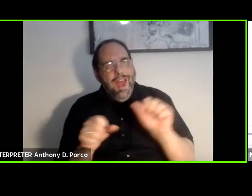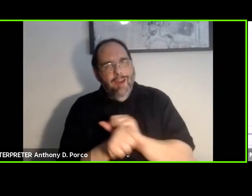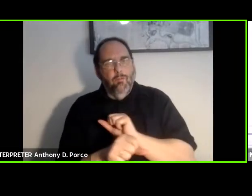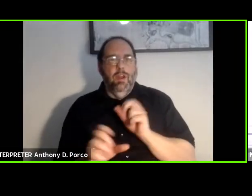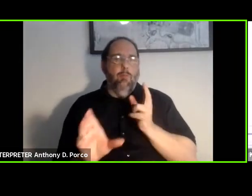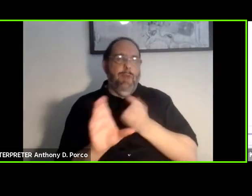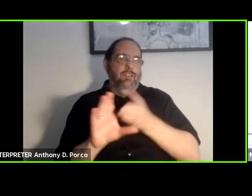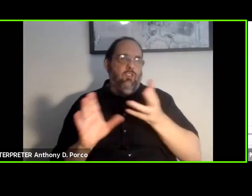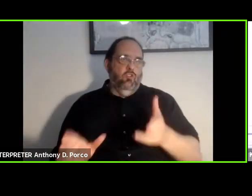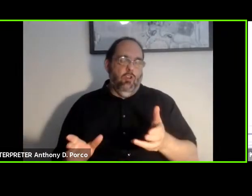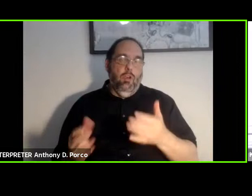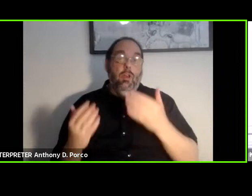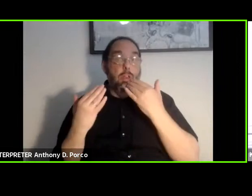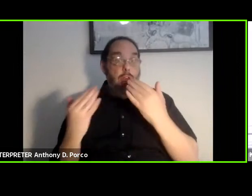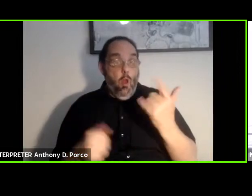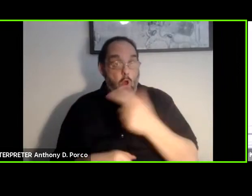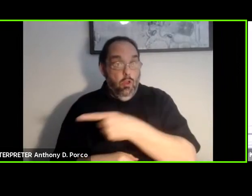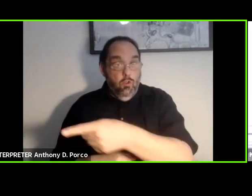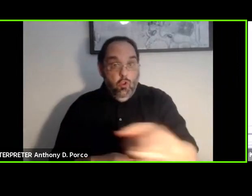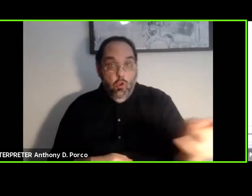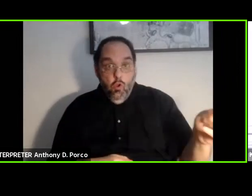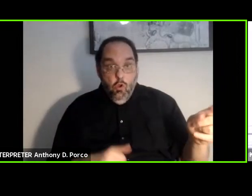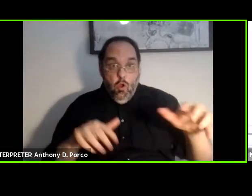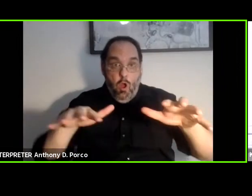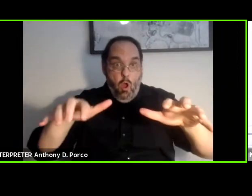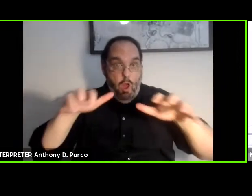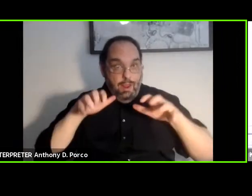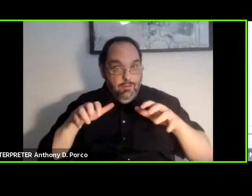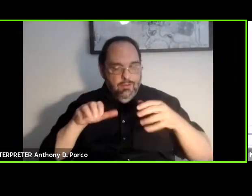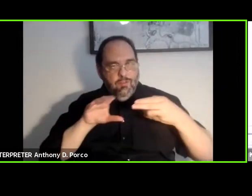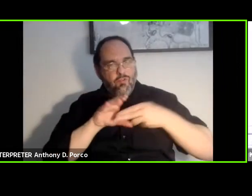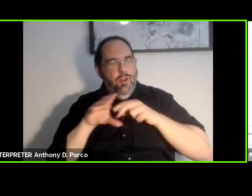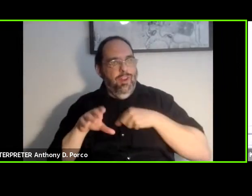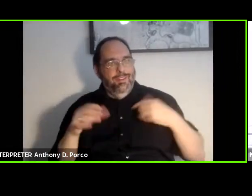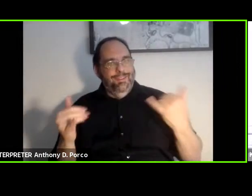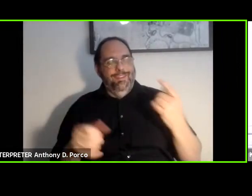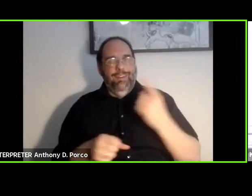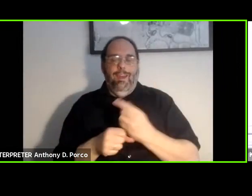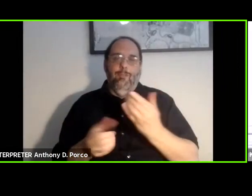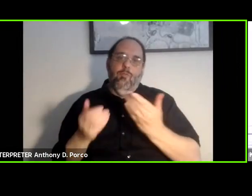I want to thank all of you our audience for joining us today and providing your input.